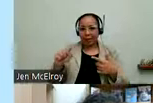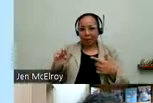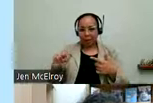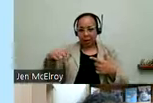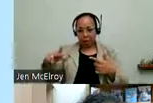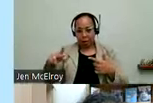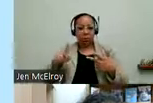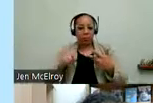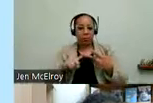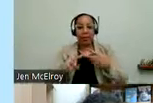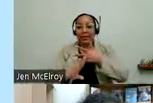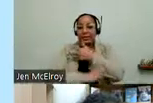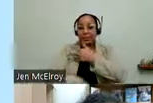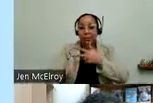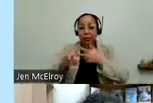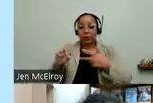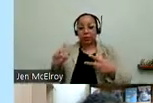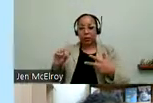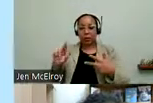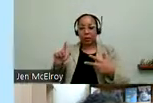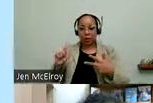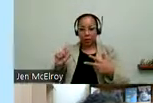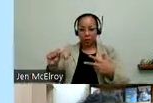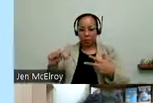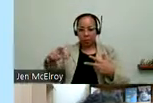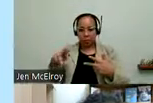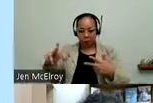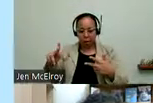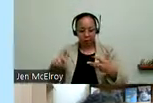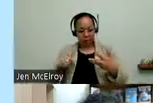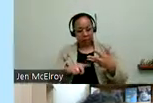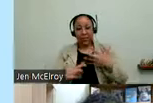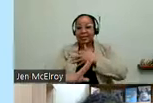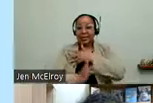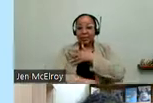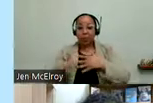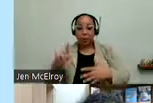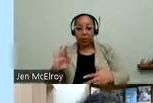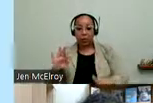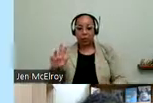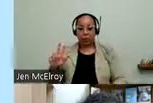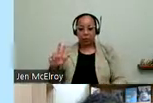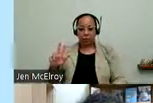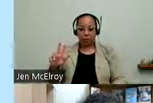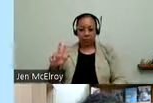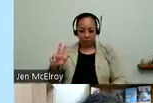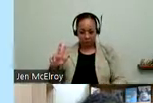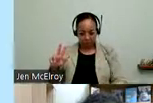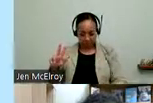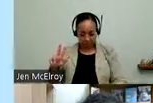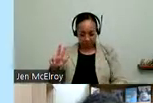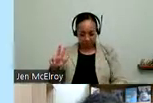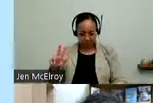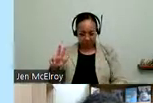Marquette park. Another one is September 1st at Douglass park. And